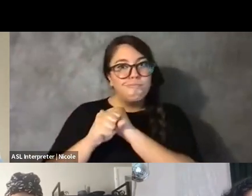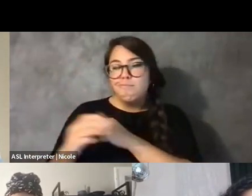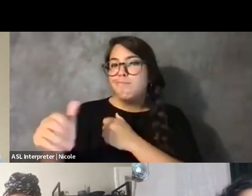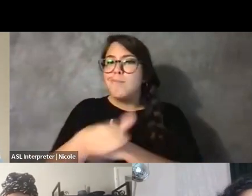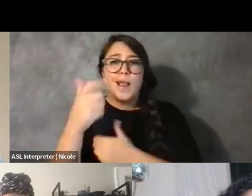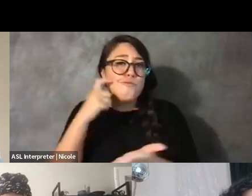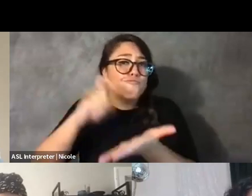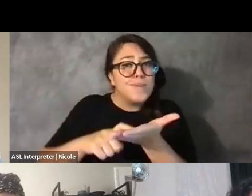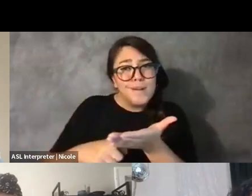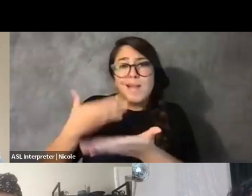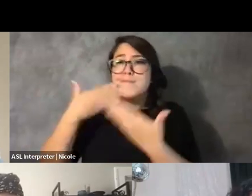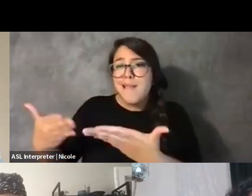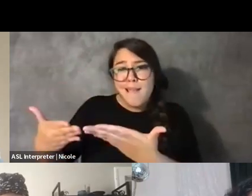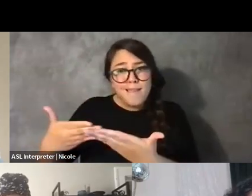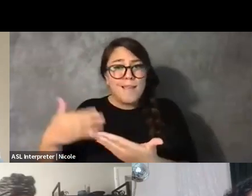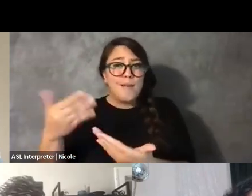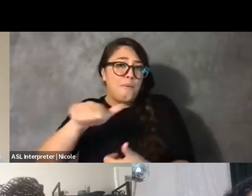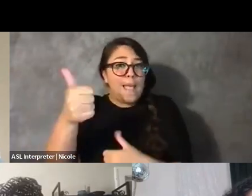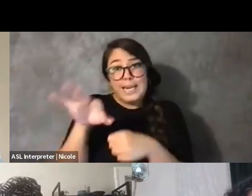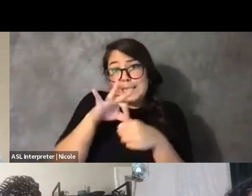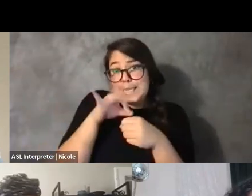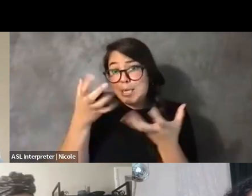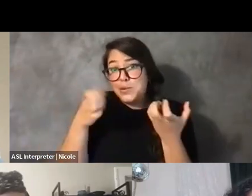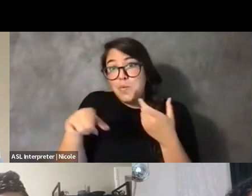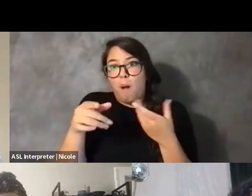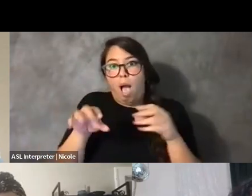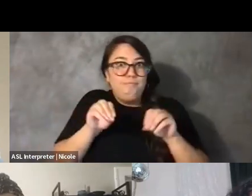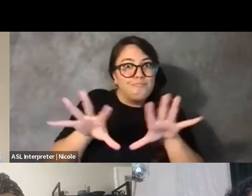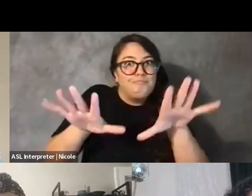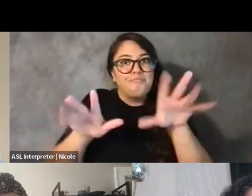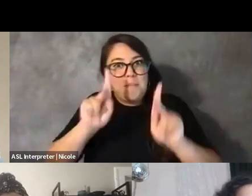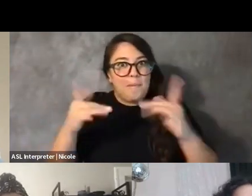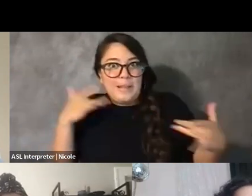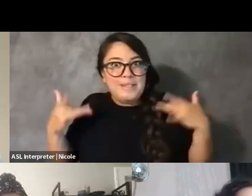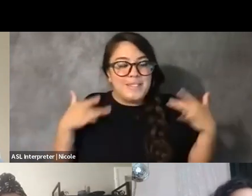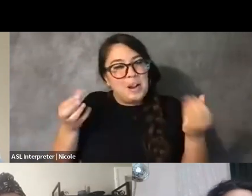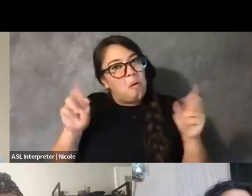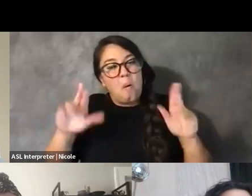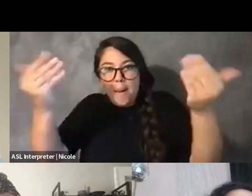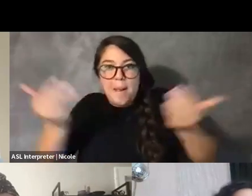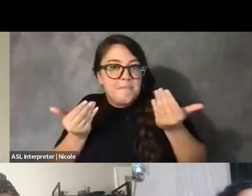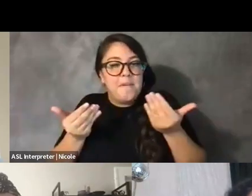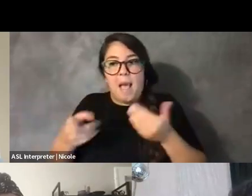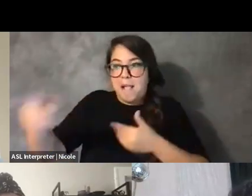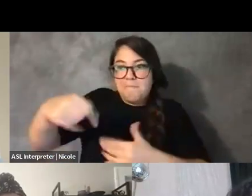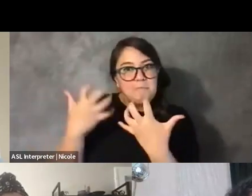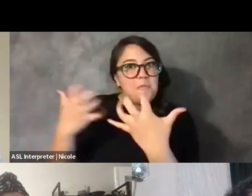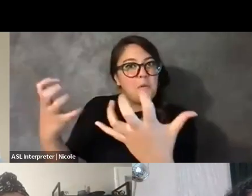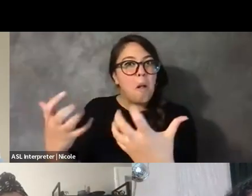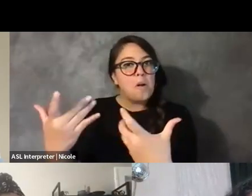any tease that you want to get people excited or invite them into the magic that you're weaving in the future.